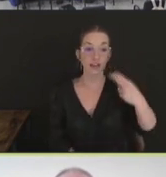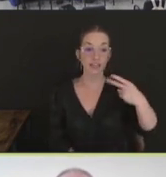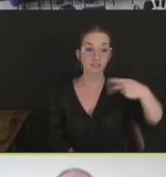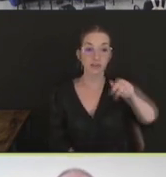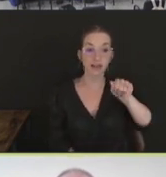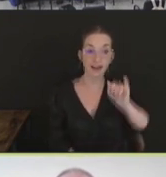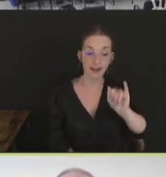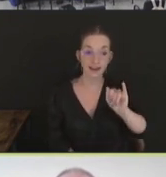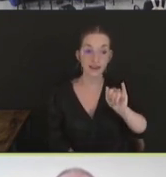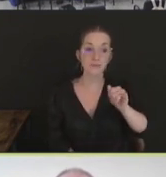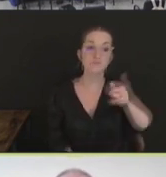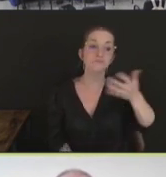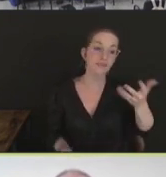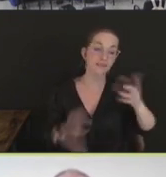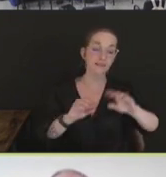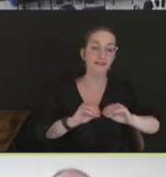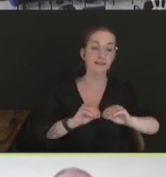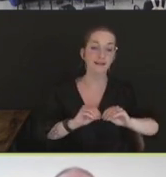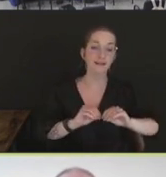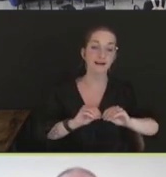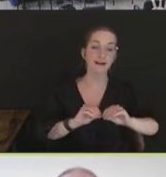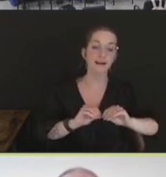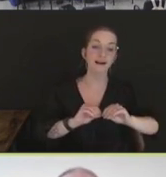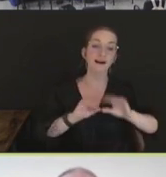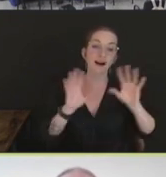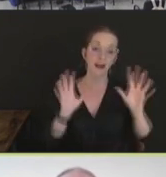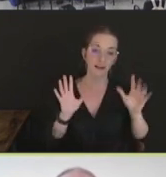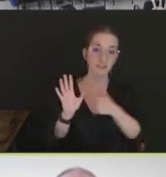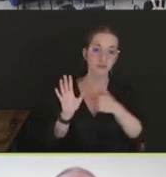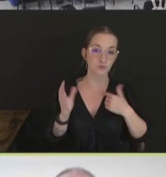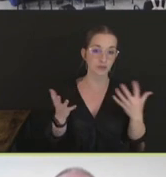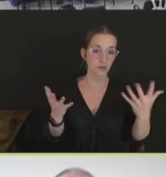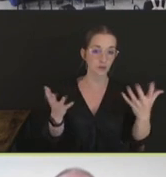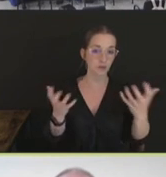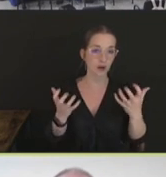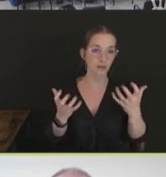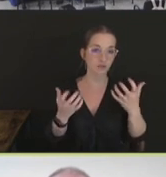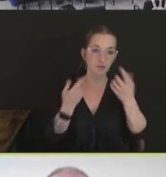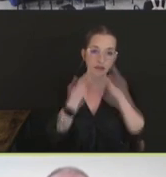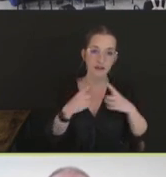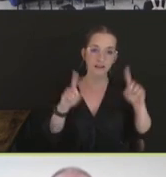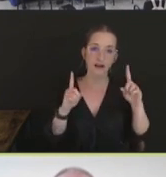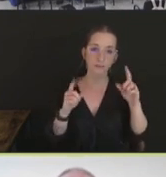obviously we want to accomplish several things here. So a safe,